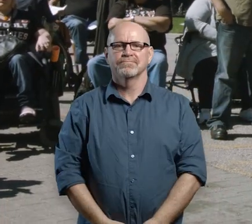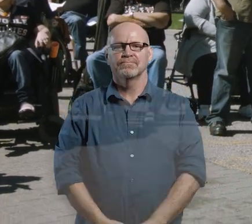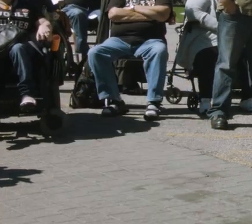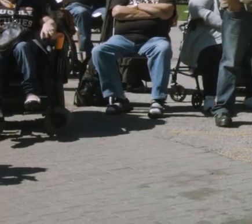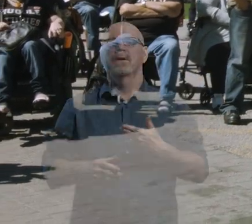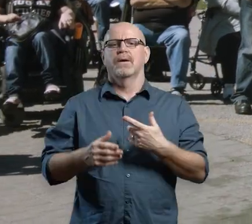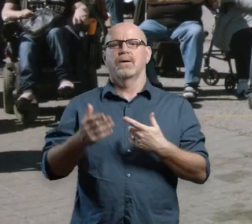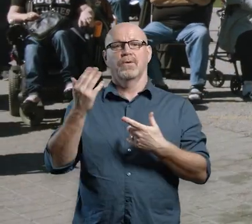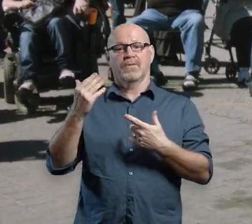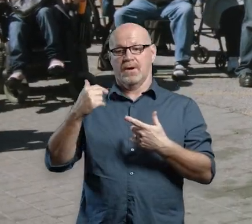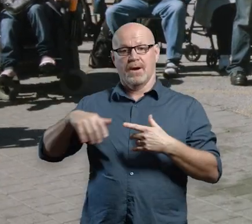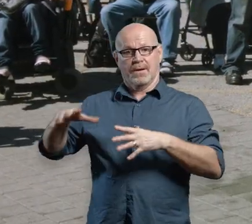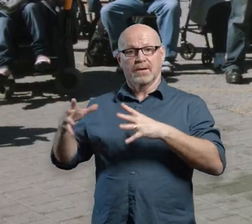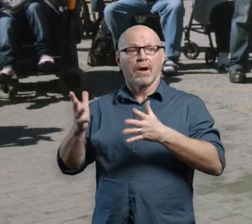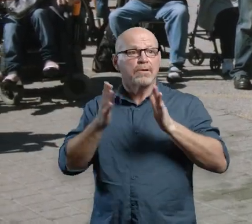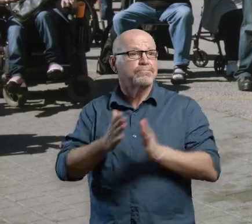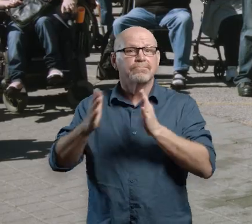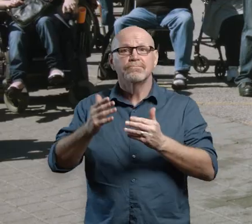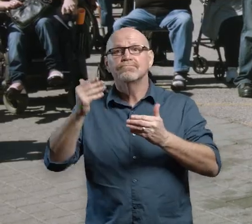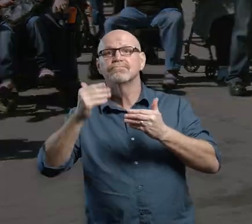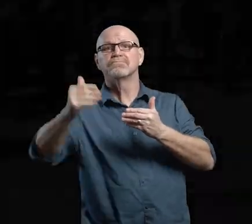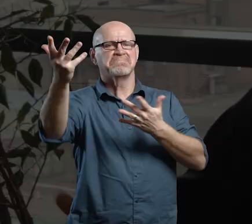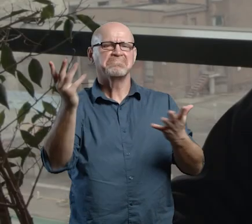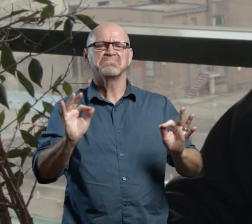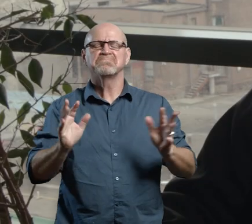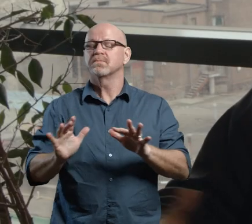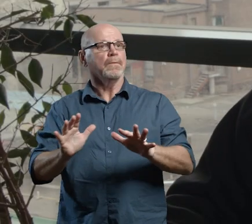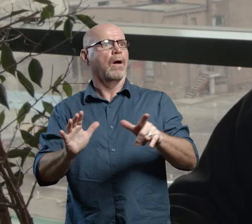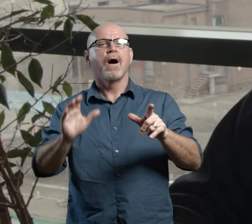got together. I mean after the first one, which was in 2011, that was during Occupy,